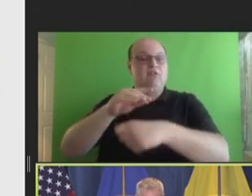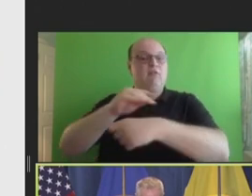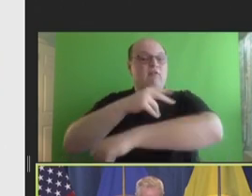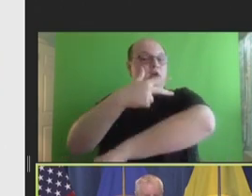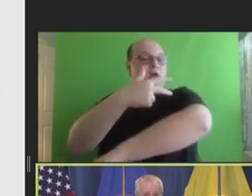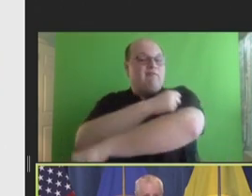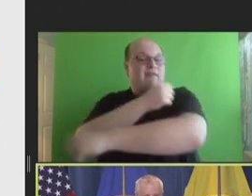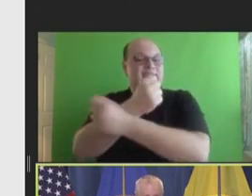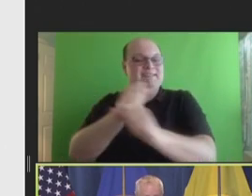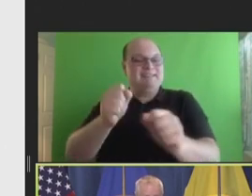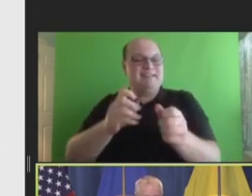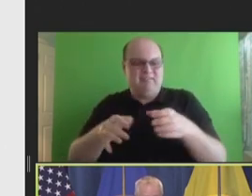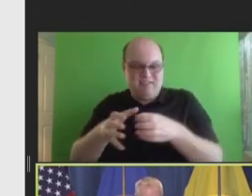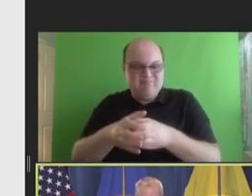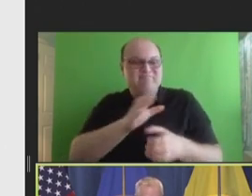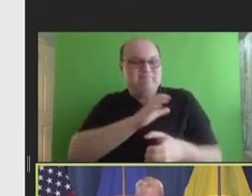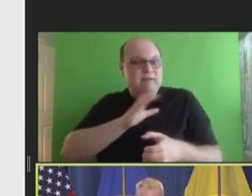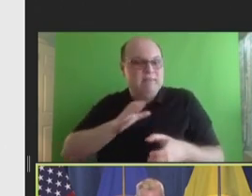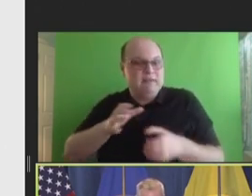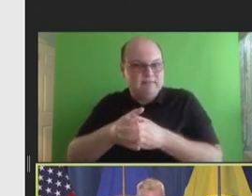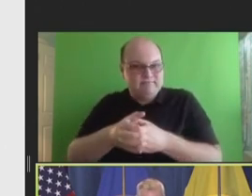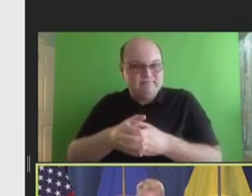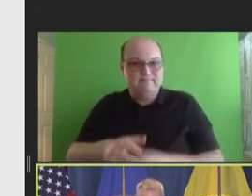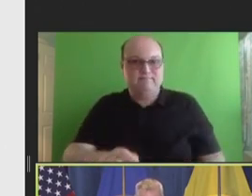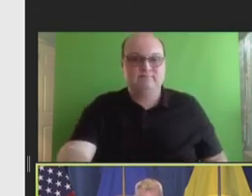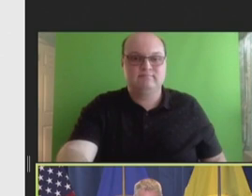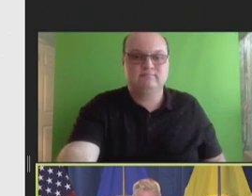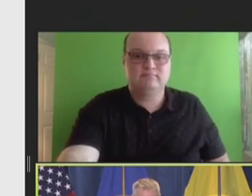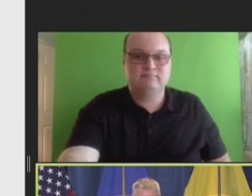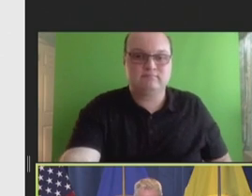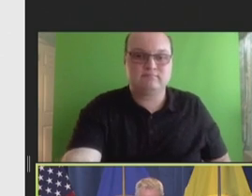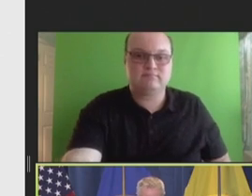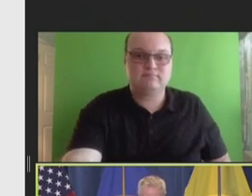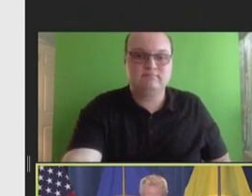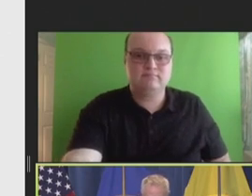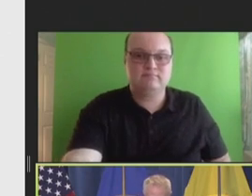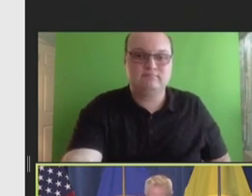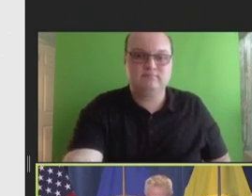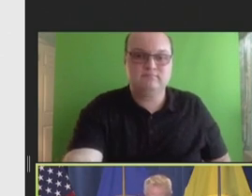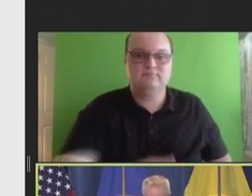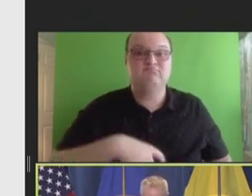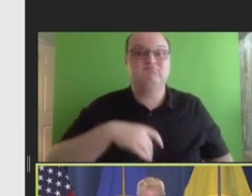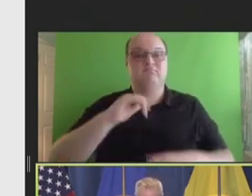Safety Subcommittee. As many of you know, the Vaccine Safety Subcommittee has been meeting